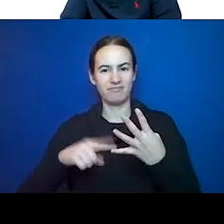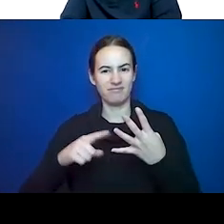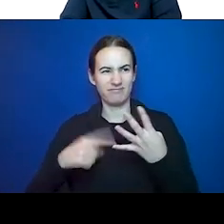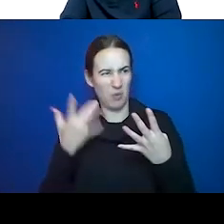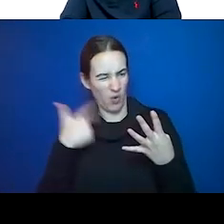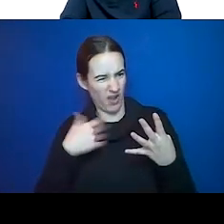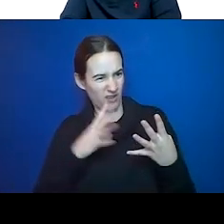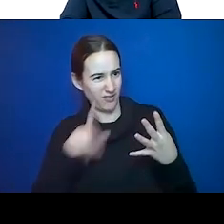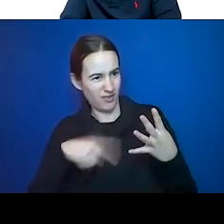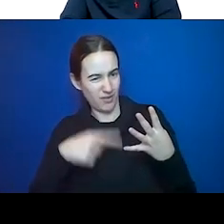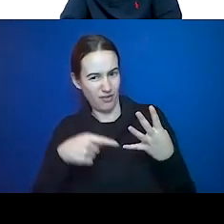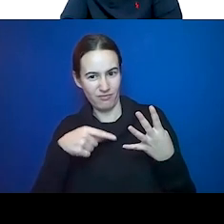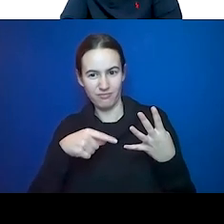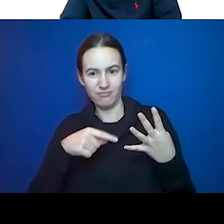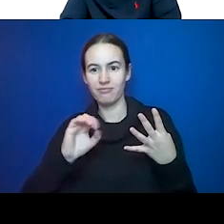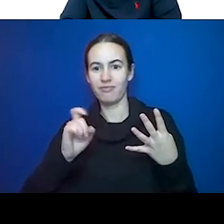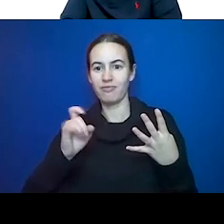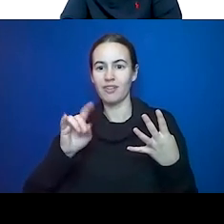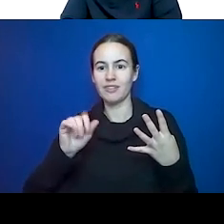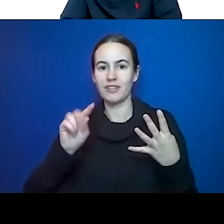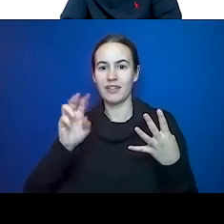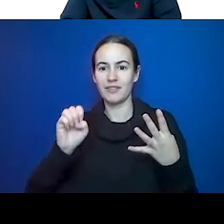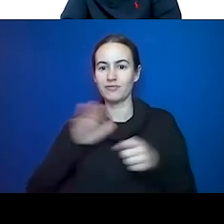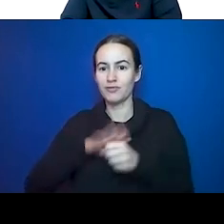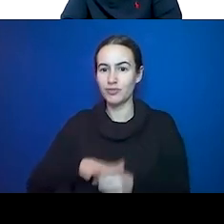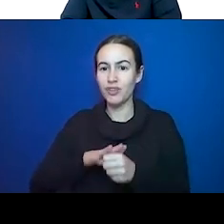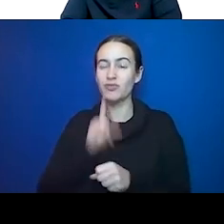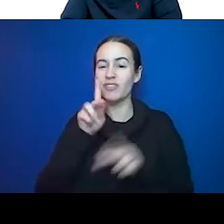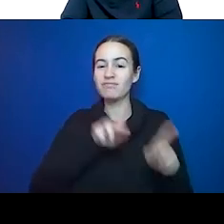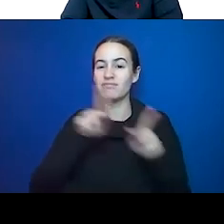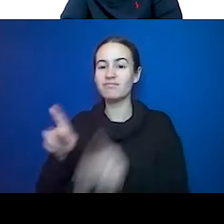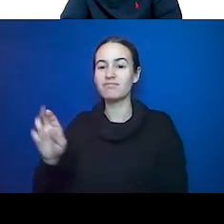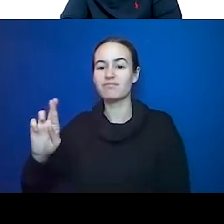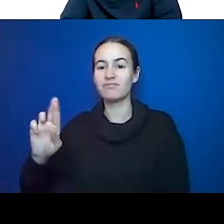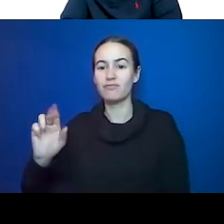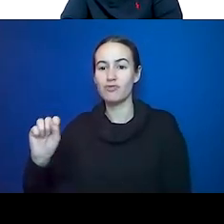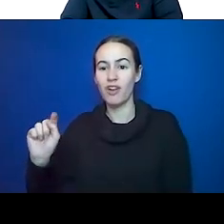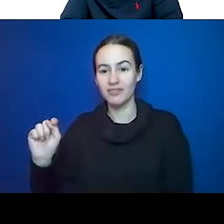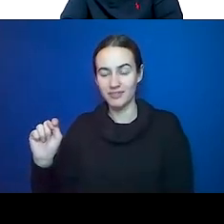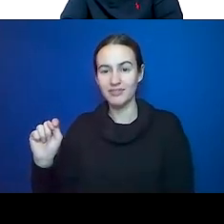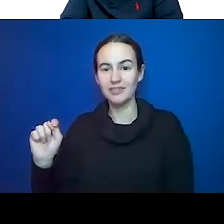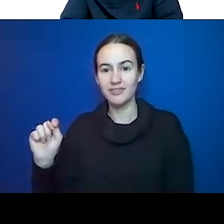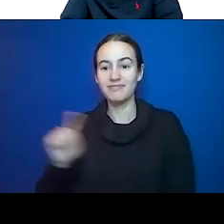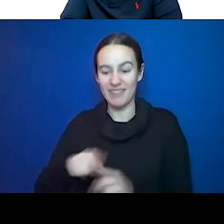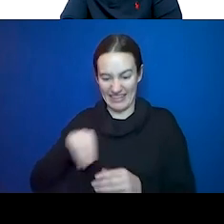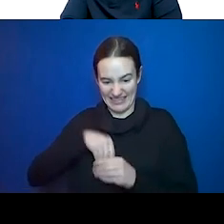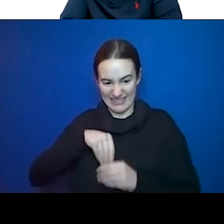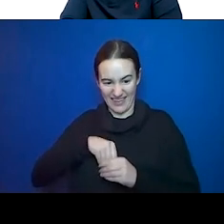like rust. It literally is rust. Except it's inside of us. And